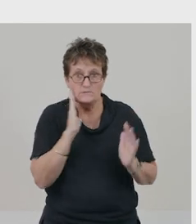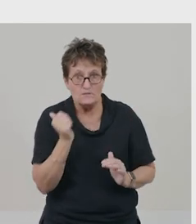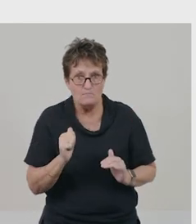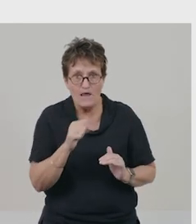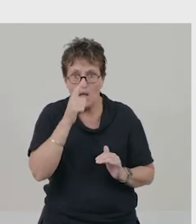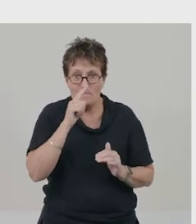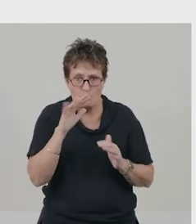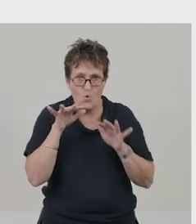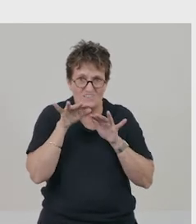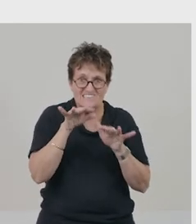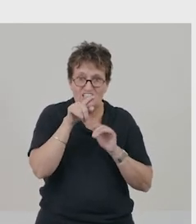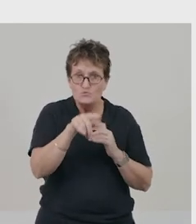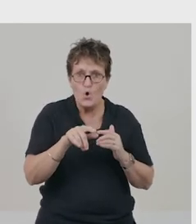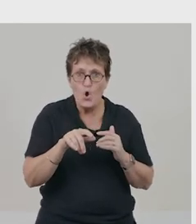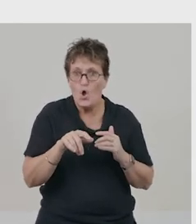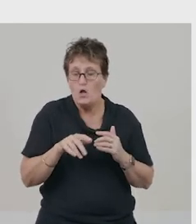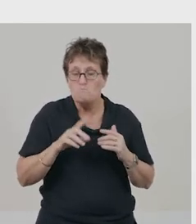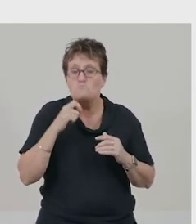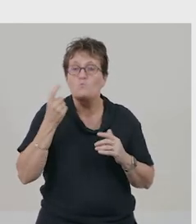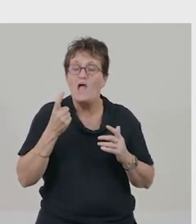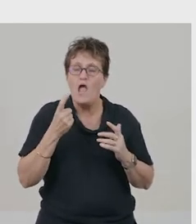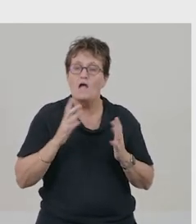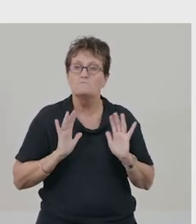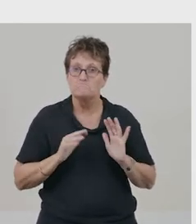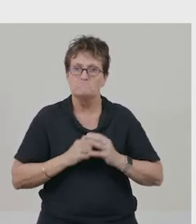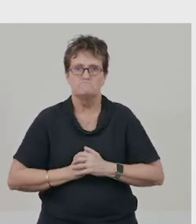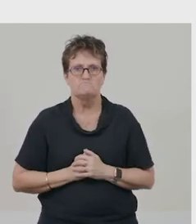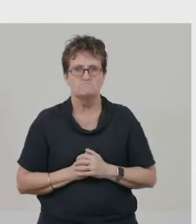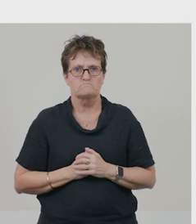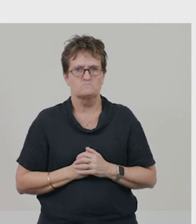even if people tease her, doesn’t it? So.